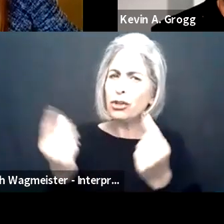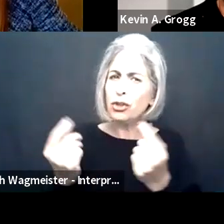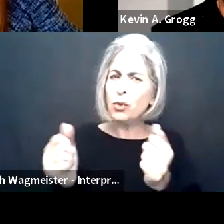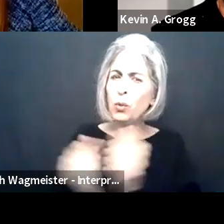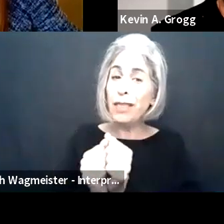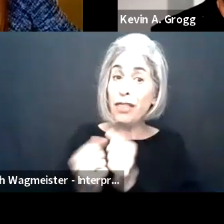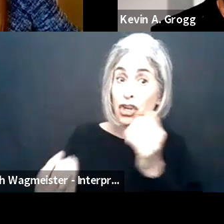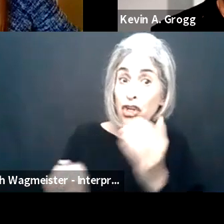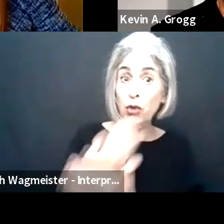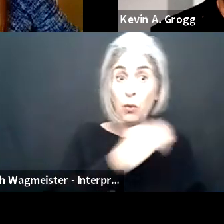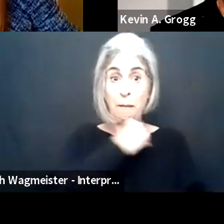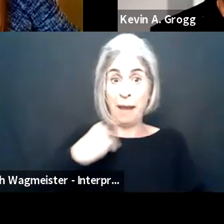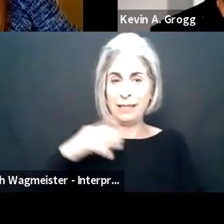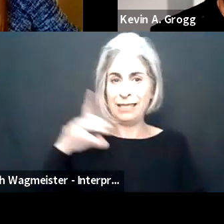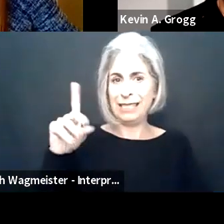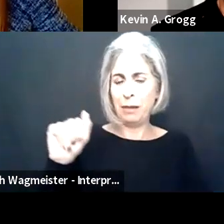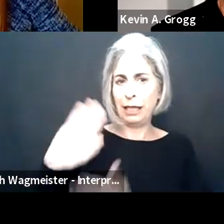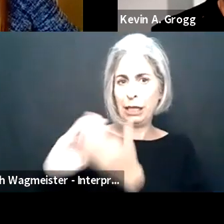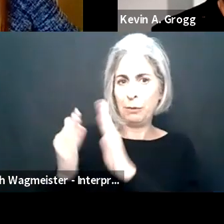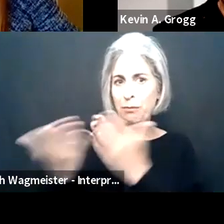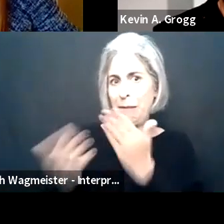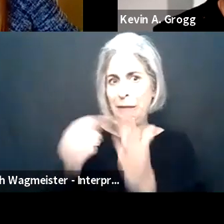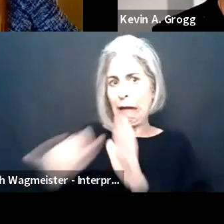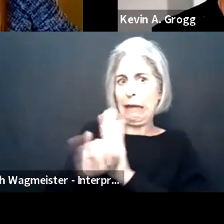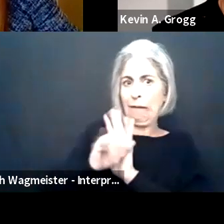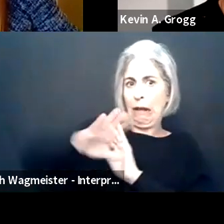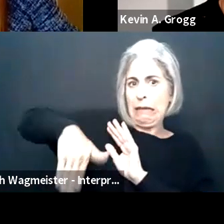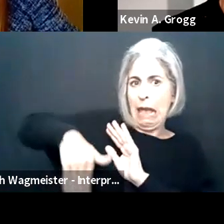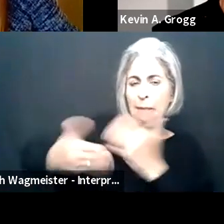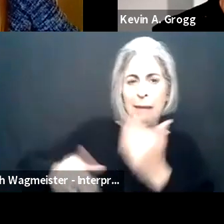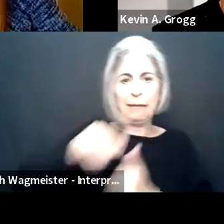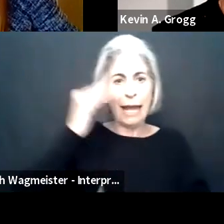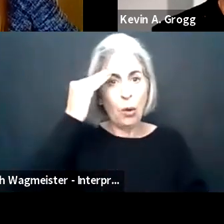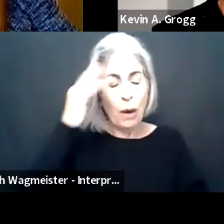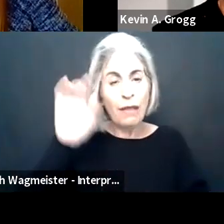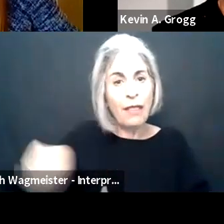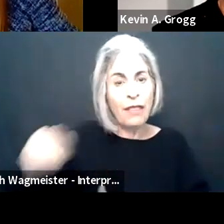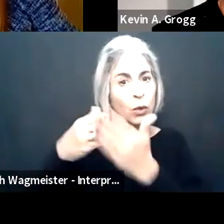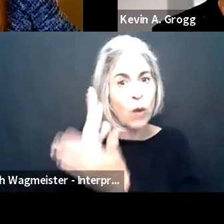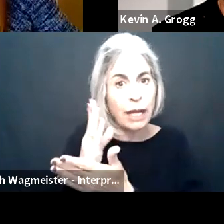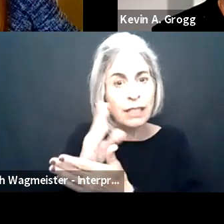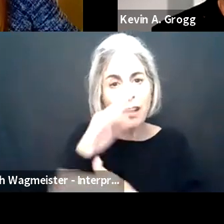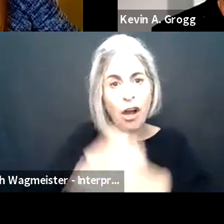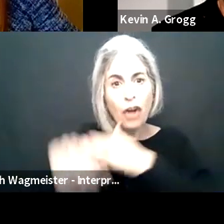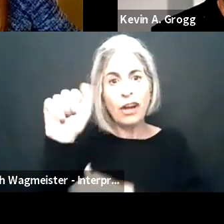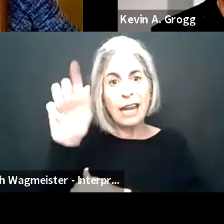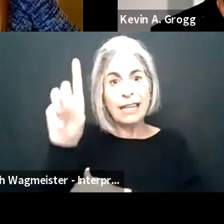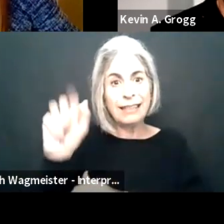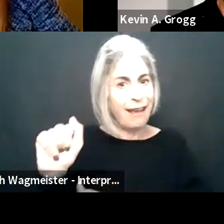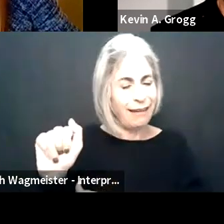employers can do to make sure all of these new members of the disability community who may not identify as disabled, who may not be aware of their